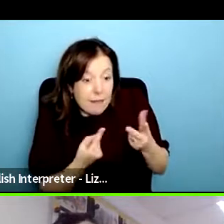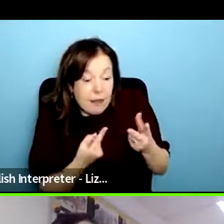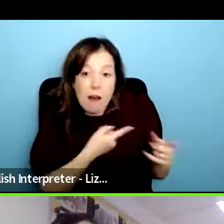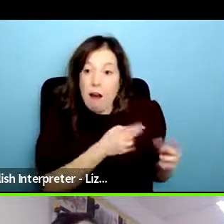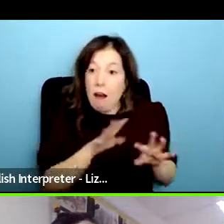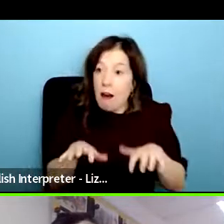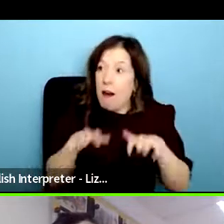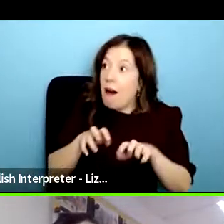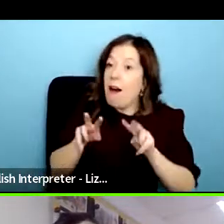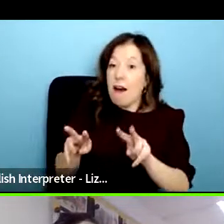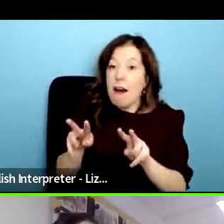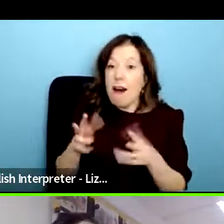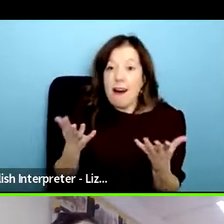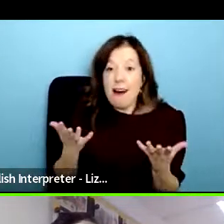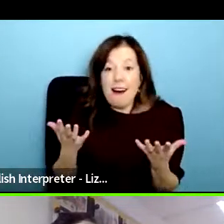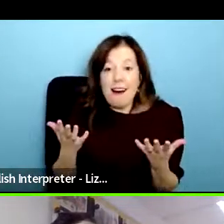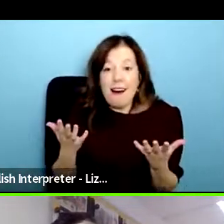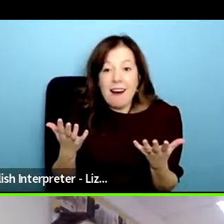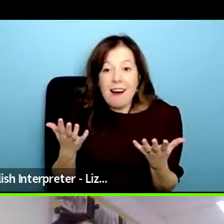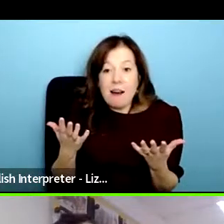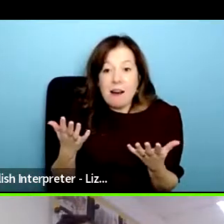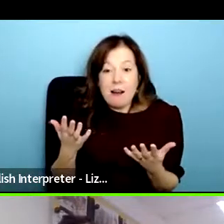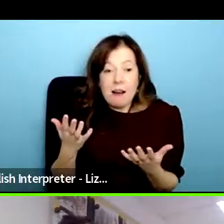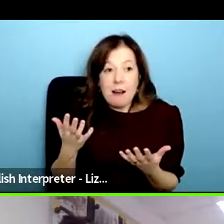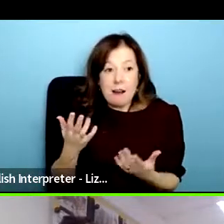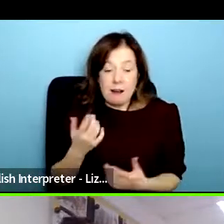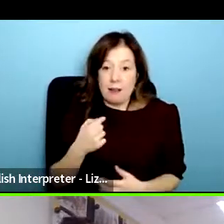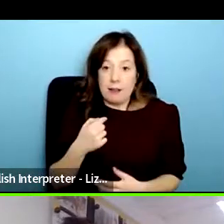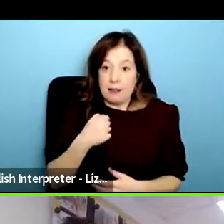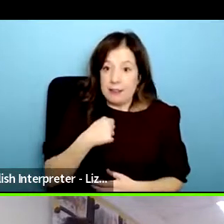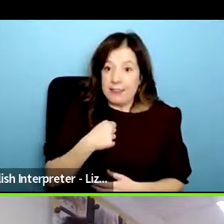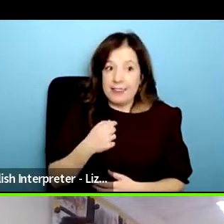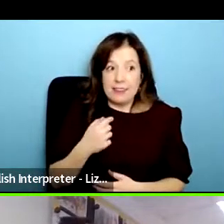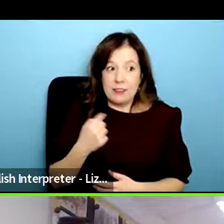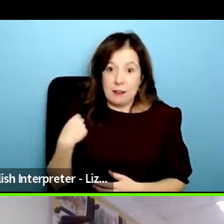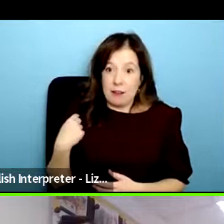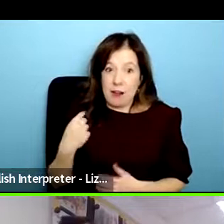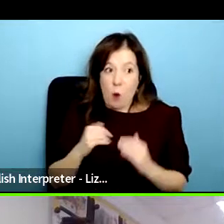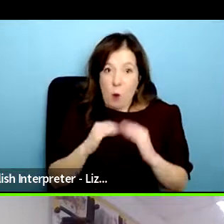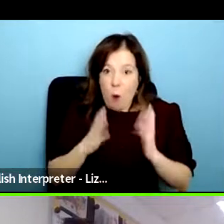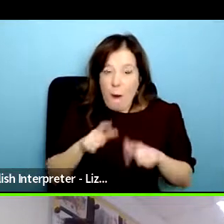what they need is just to come out to the house and talk to each other about issues and then they